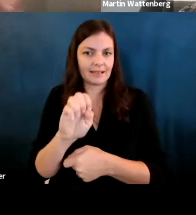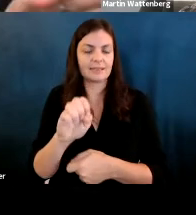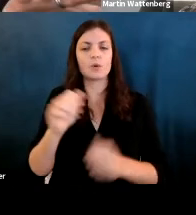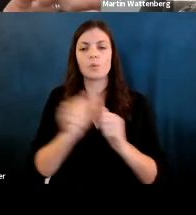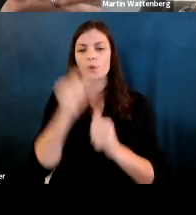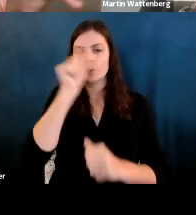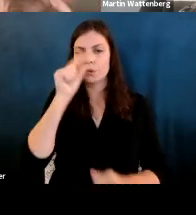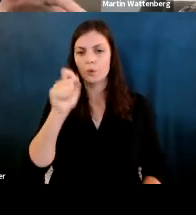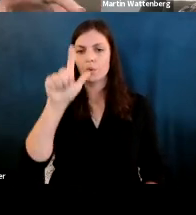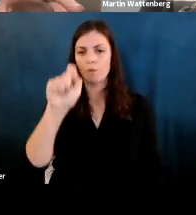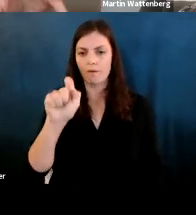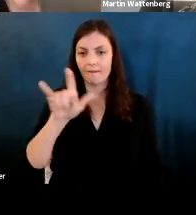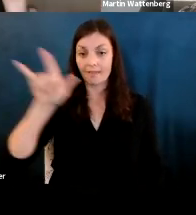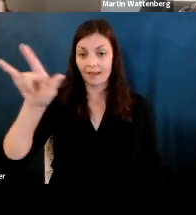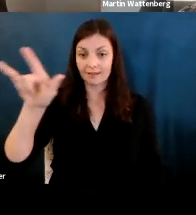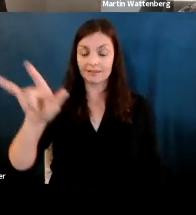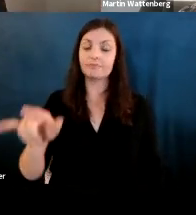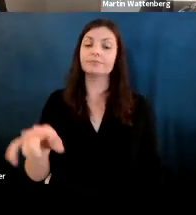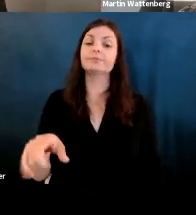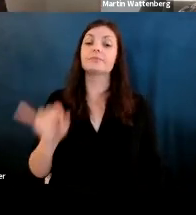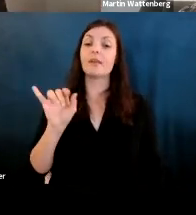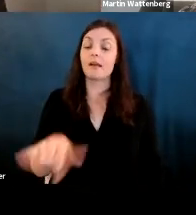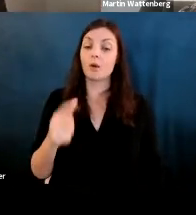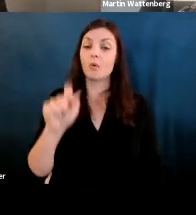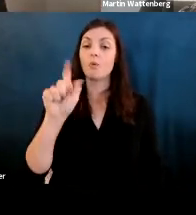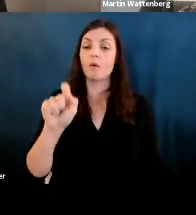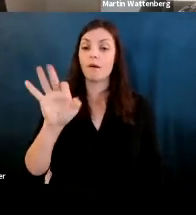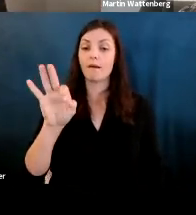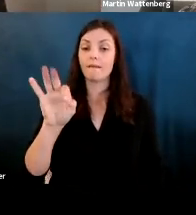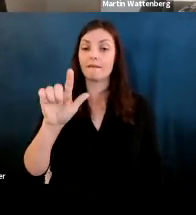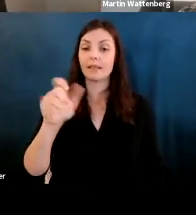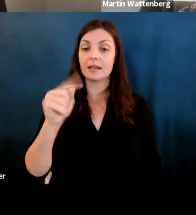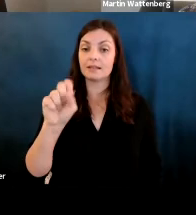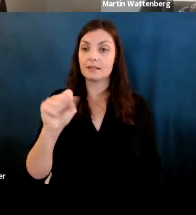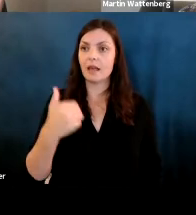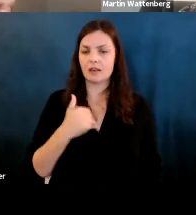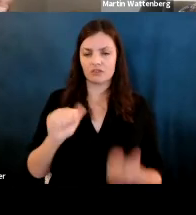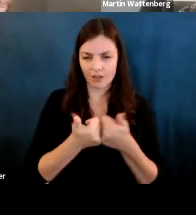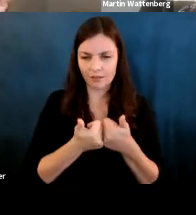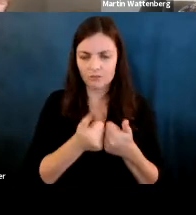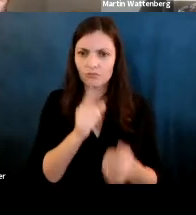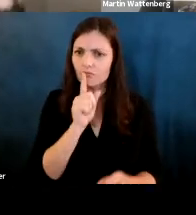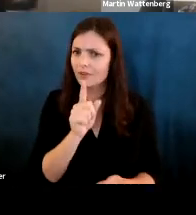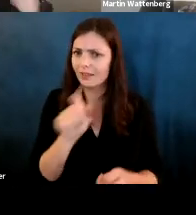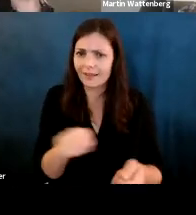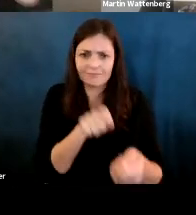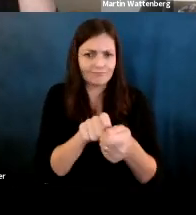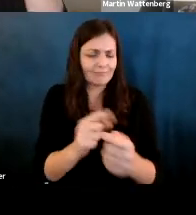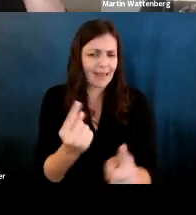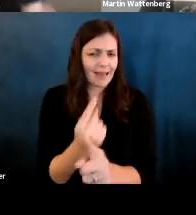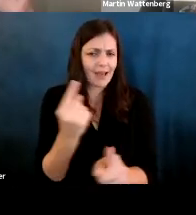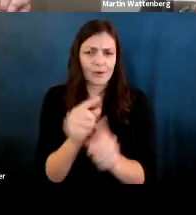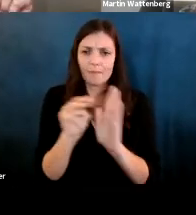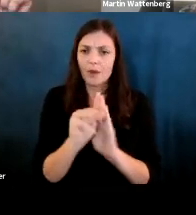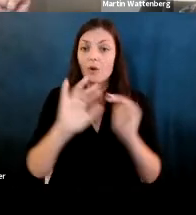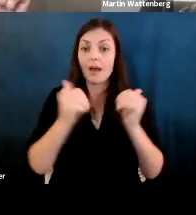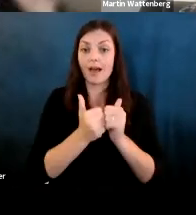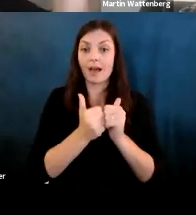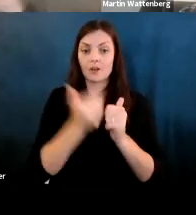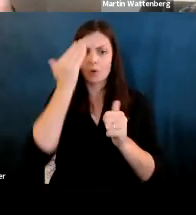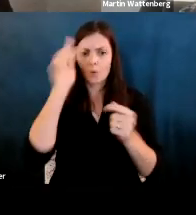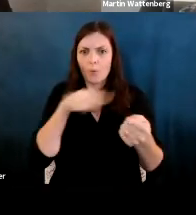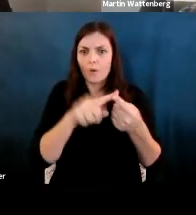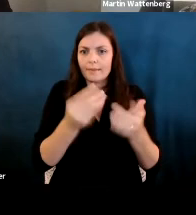Fernanda Viegas: Google flights had a challenge, they had a really accurate model of price prediction, you know that would say you should buy your ticket now because it's going to go up.